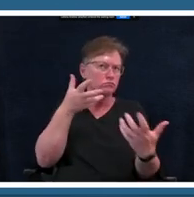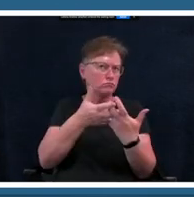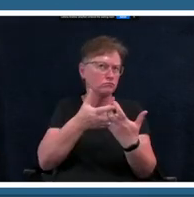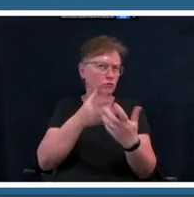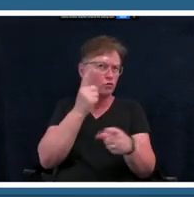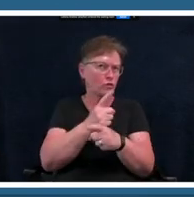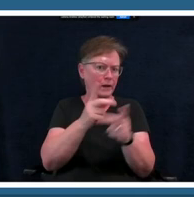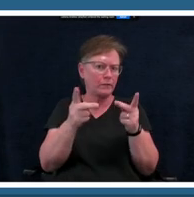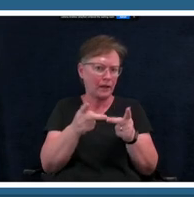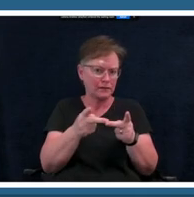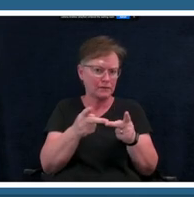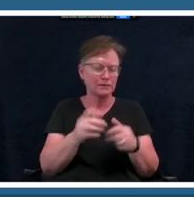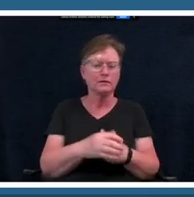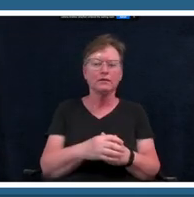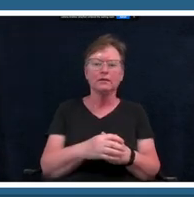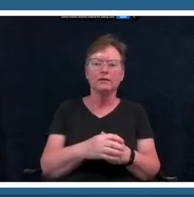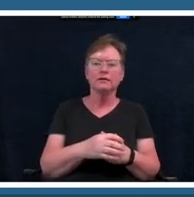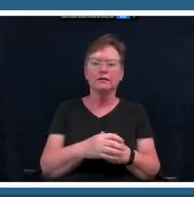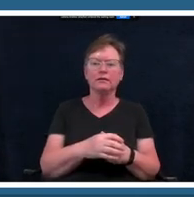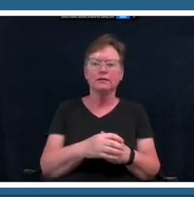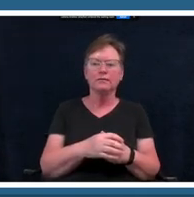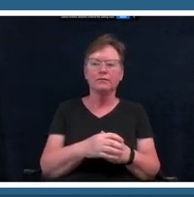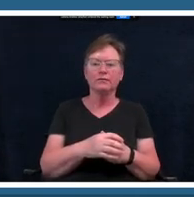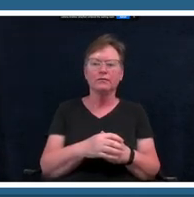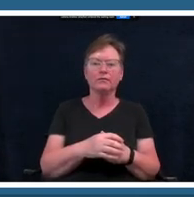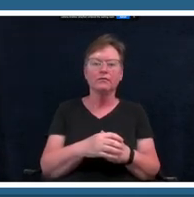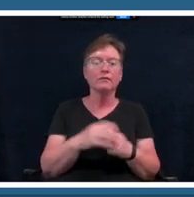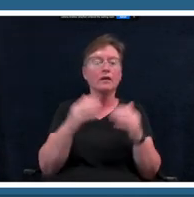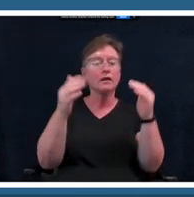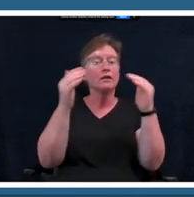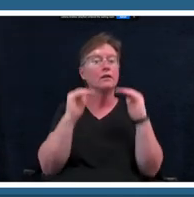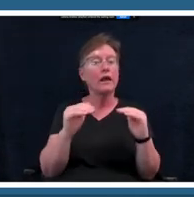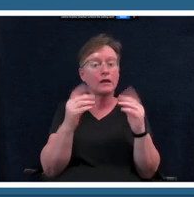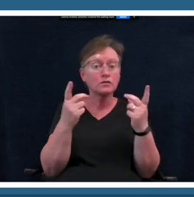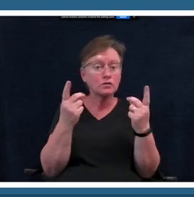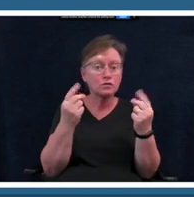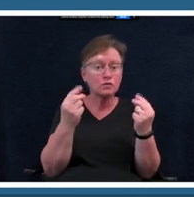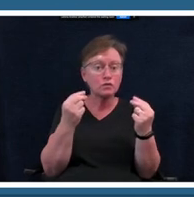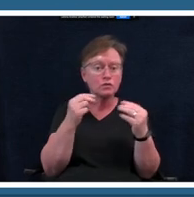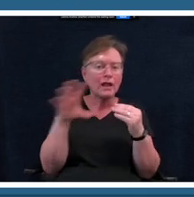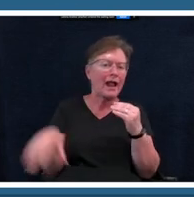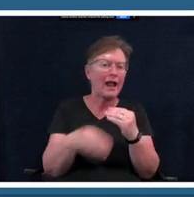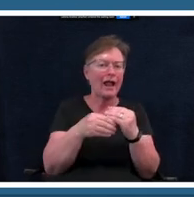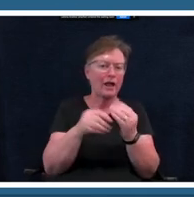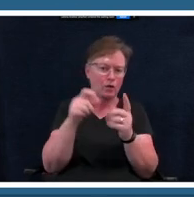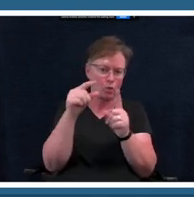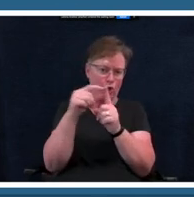want to do is we are going to add the words in now